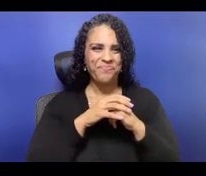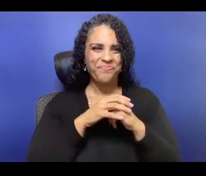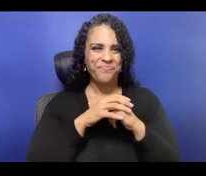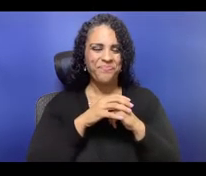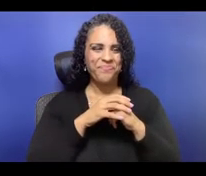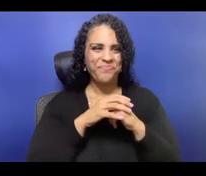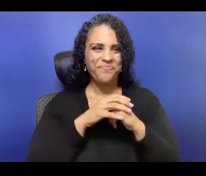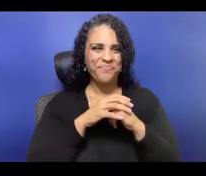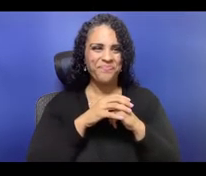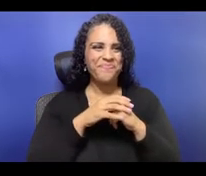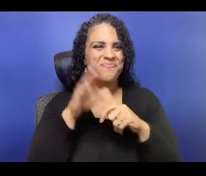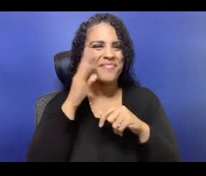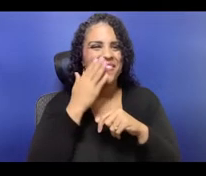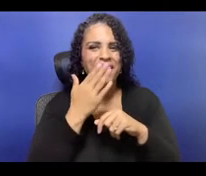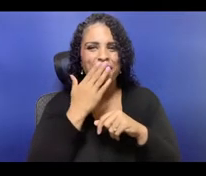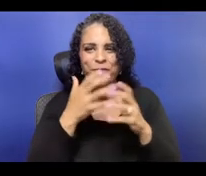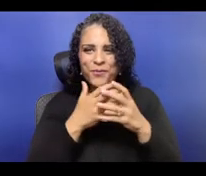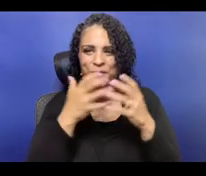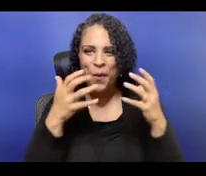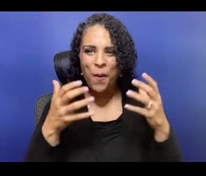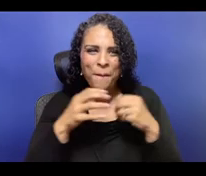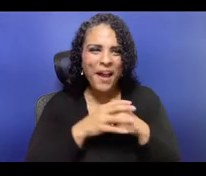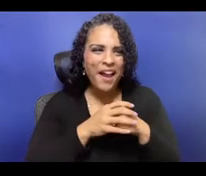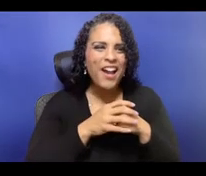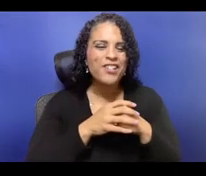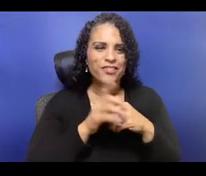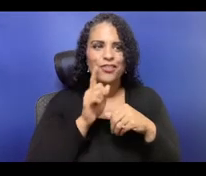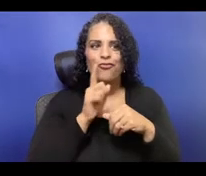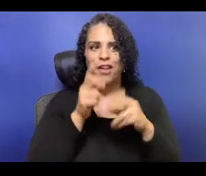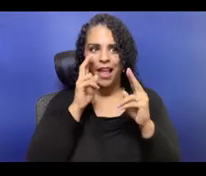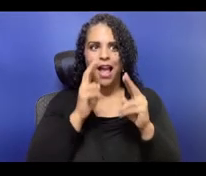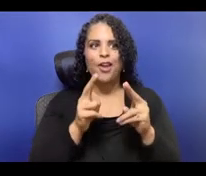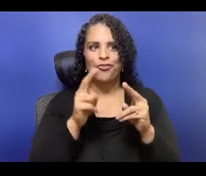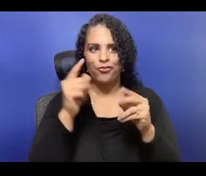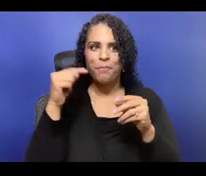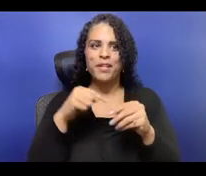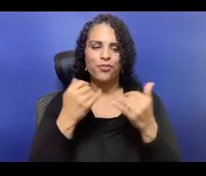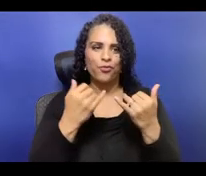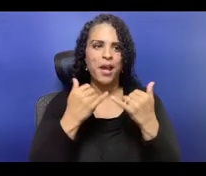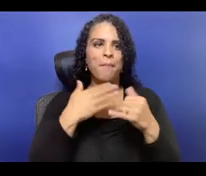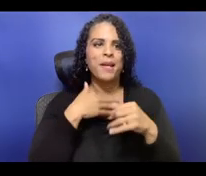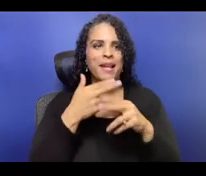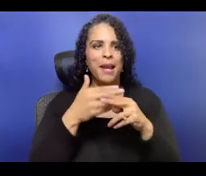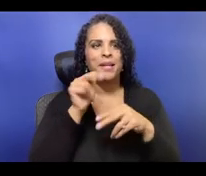but turning in on HowlRound or Facebook, you can participate by commenting on Groundwater Arts' Facebook Live